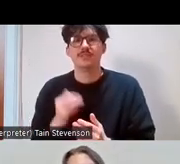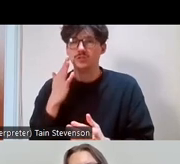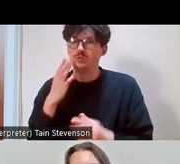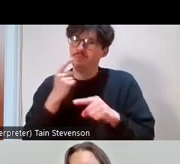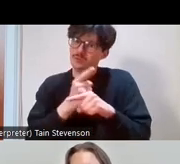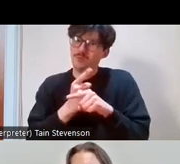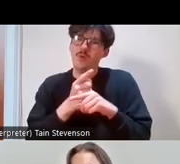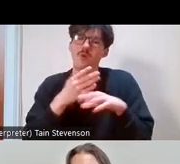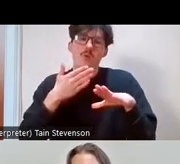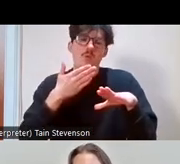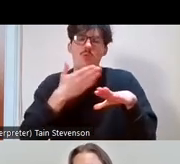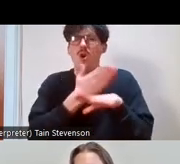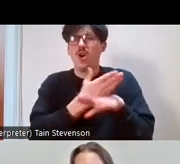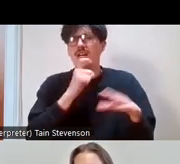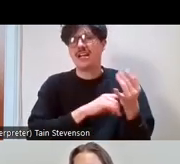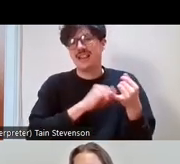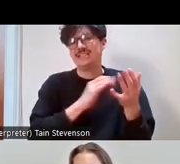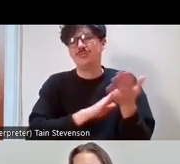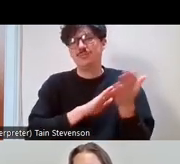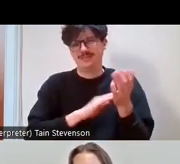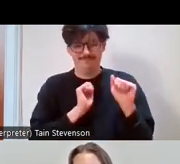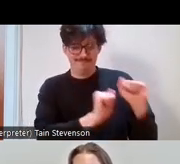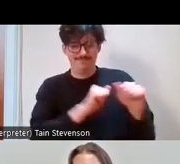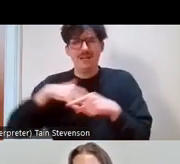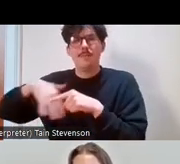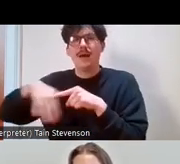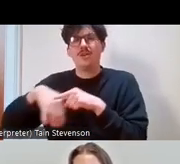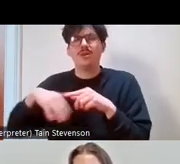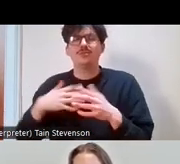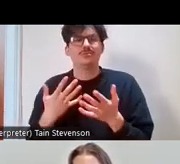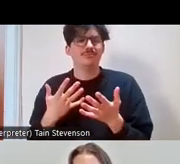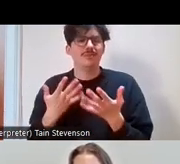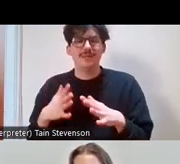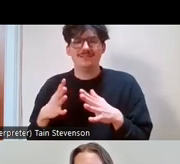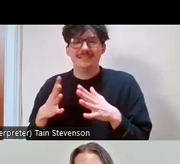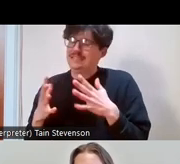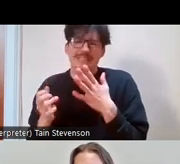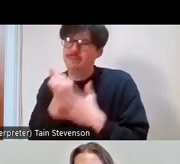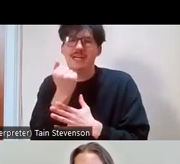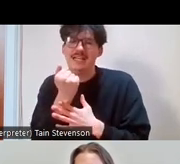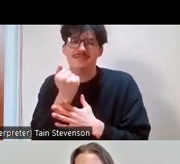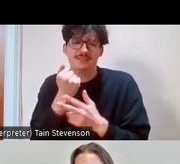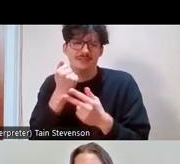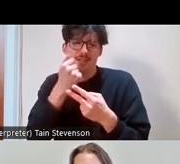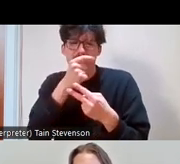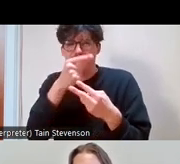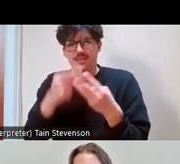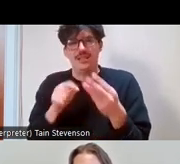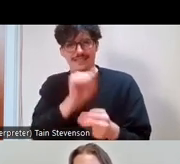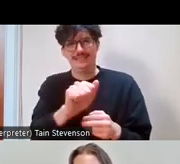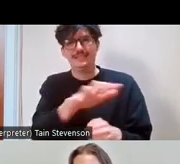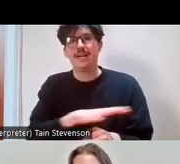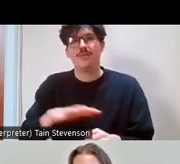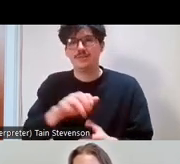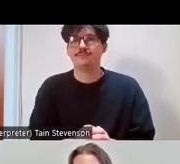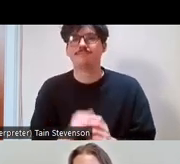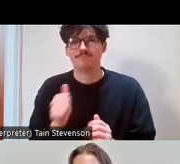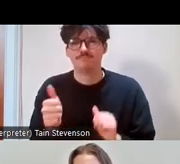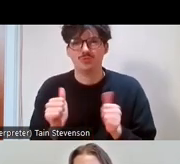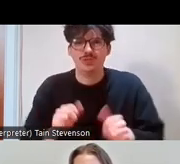is those who come from backgrounds where they were deprived across these three areas.